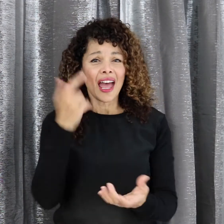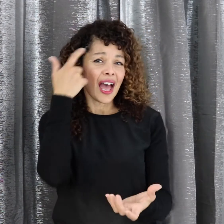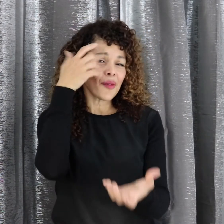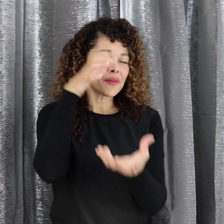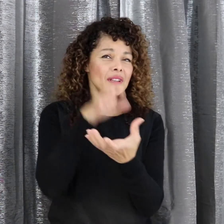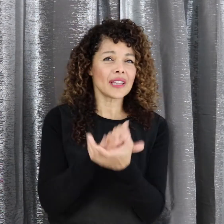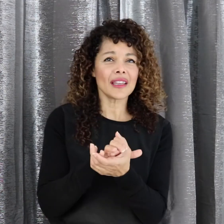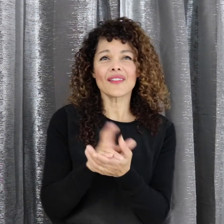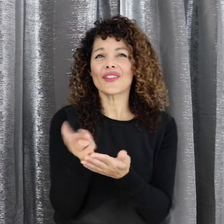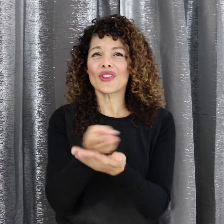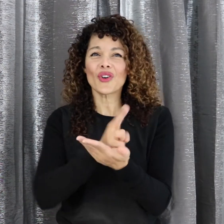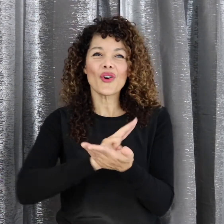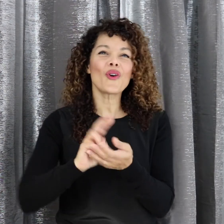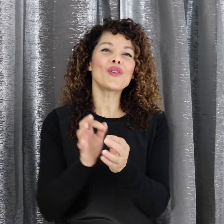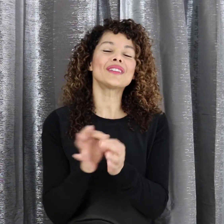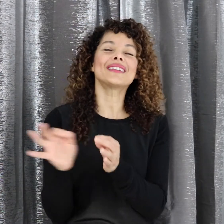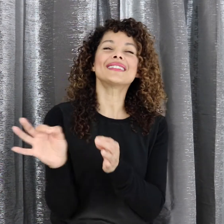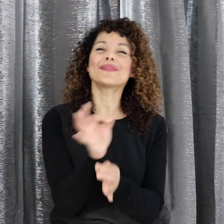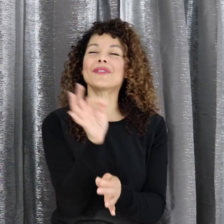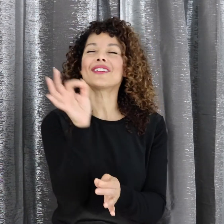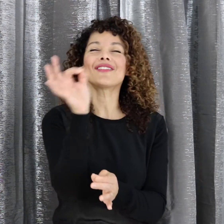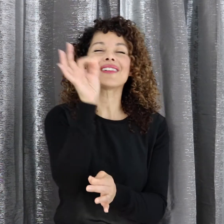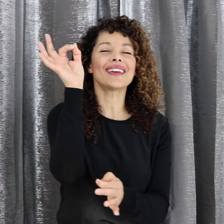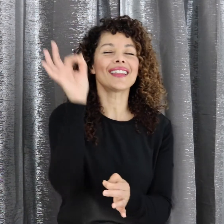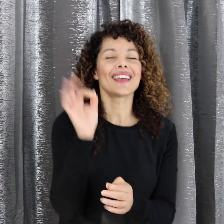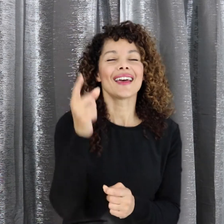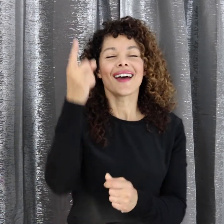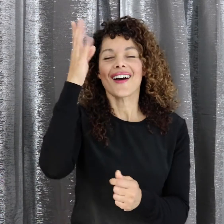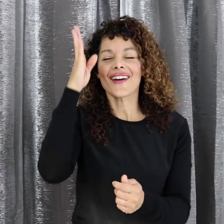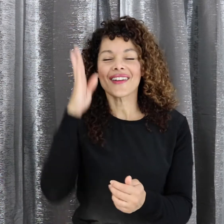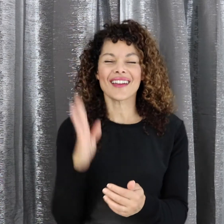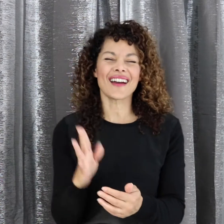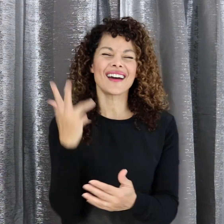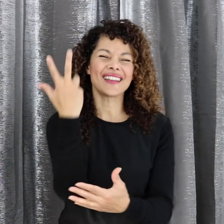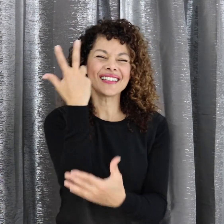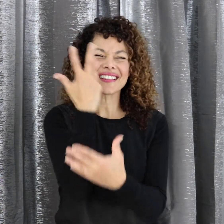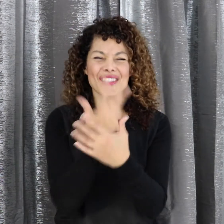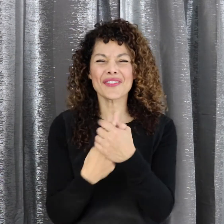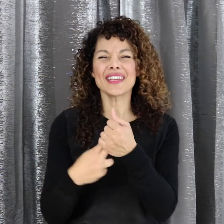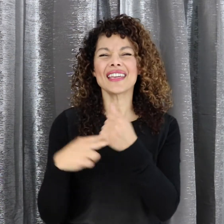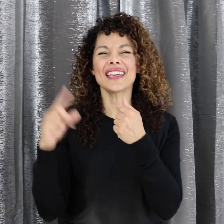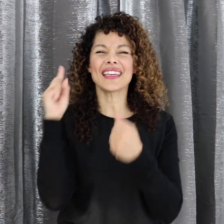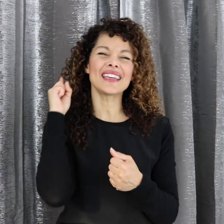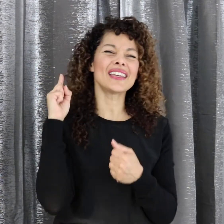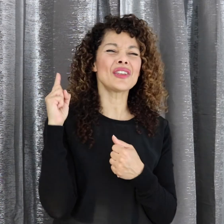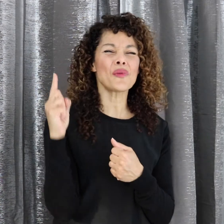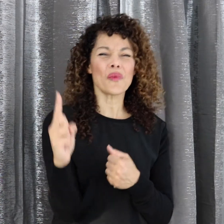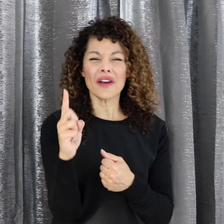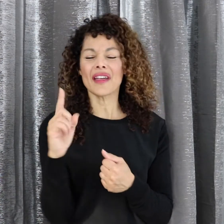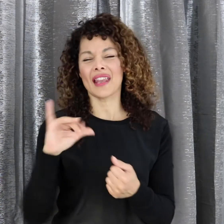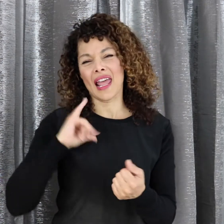I believe in the Holy Spirit Our God is three in one